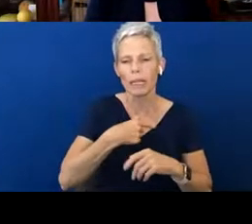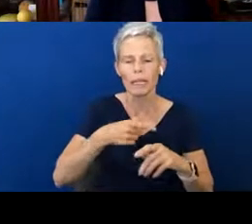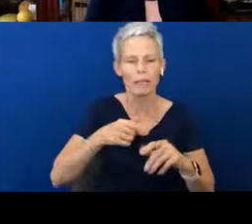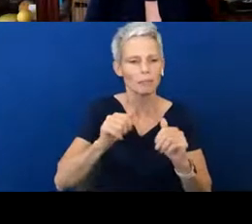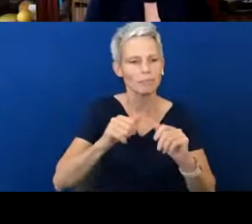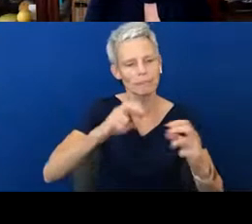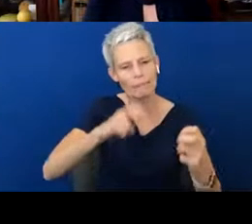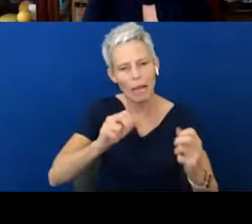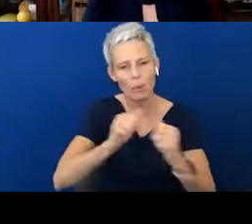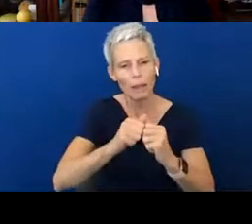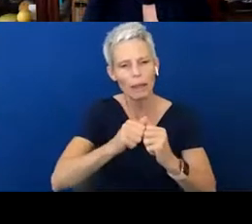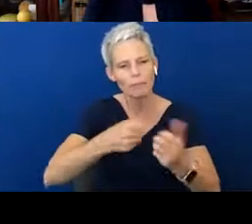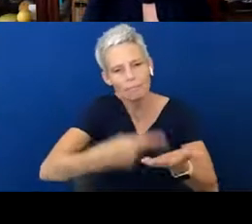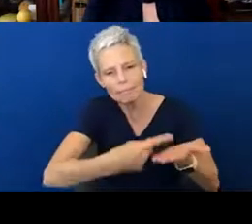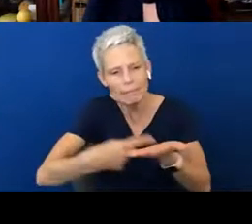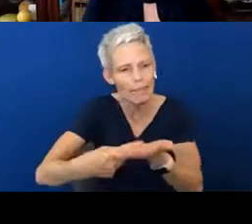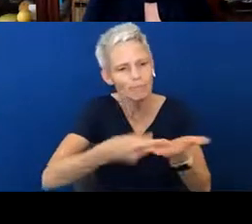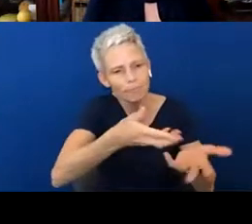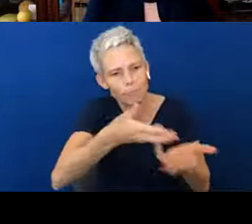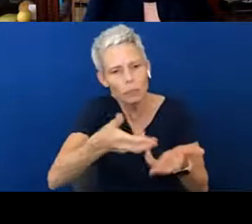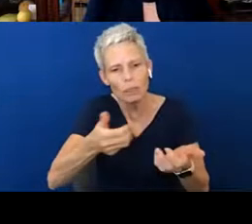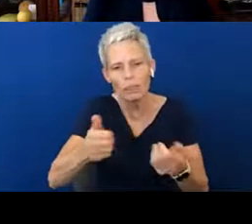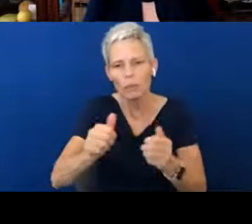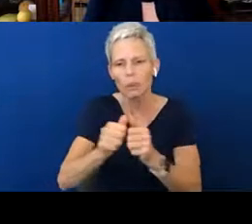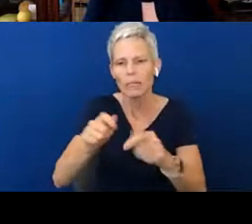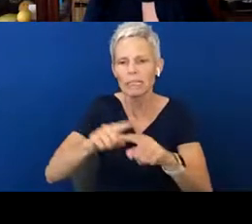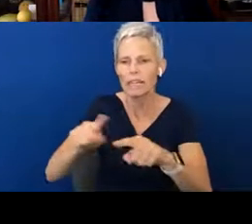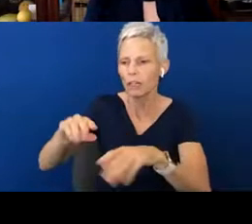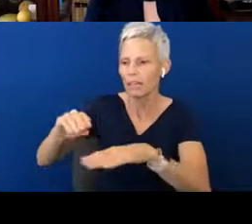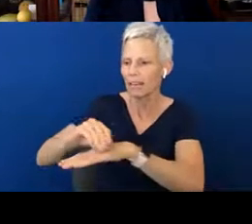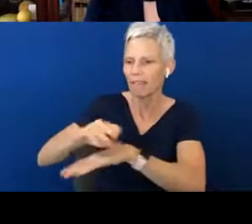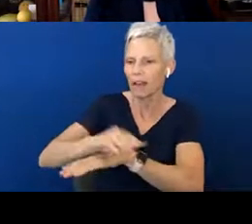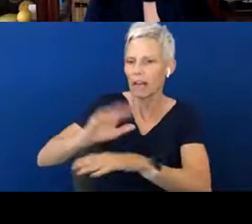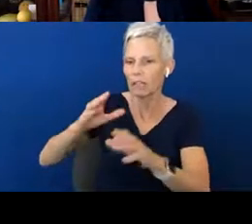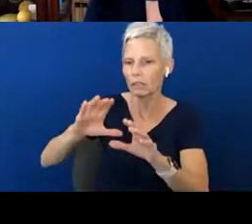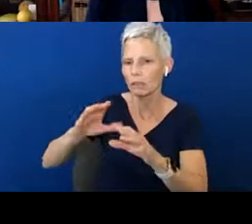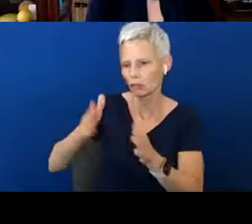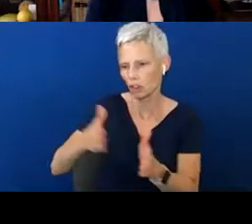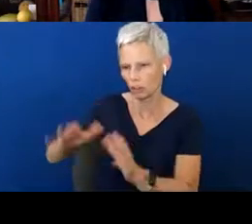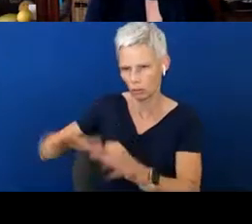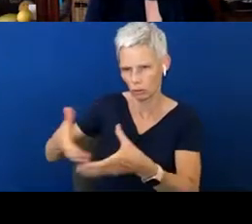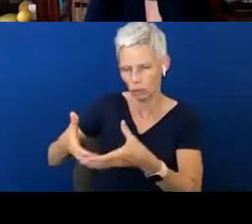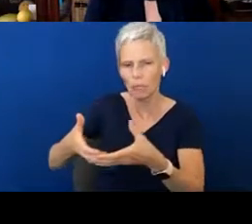advisors there are some things about visual language that we did want to highlight. That we